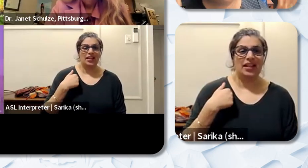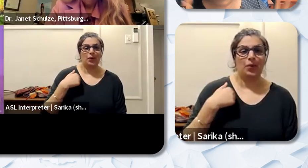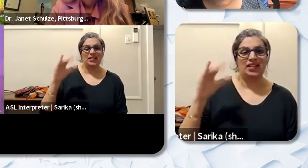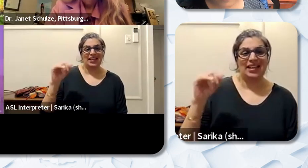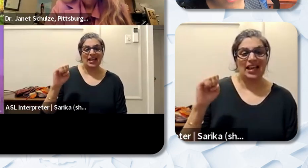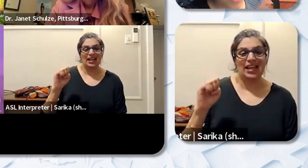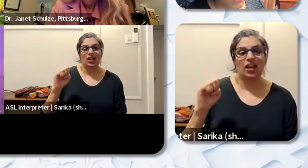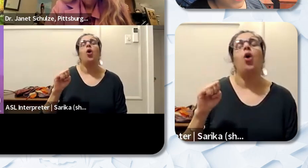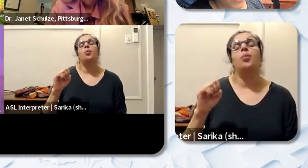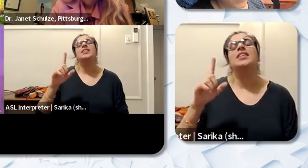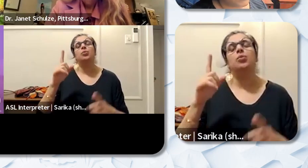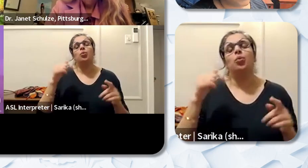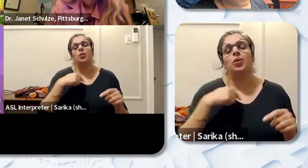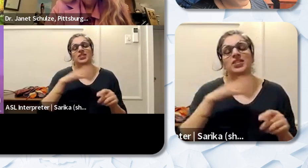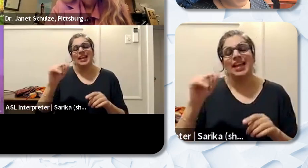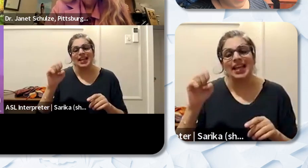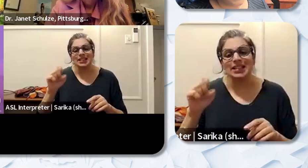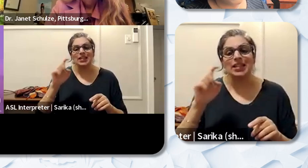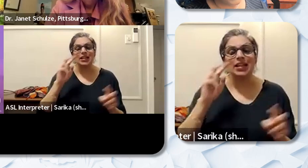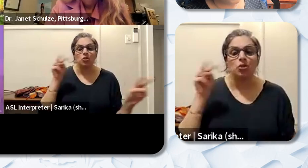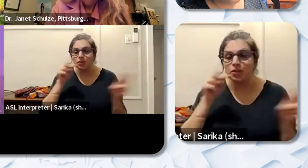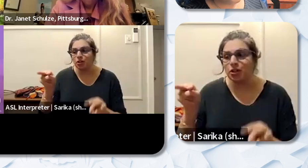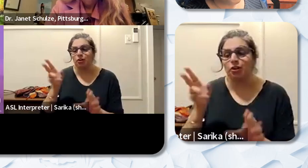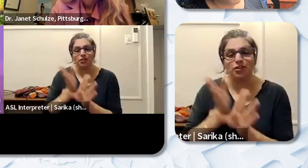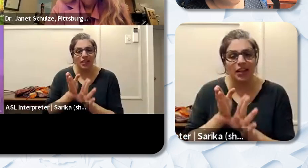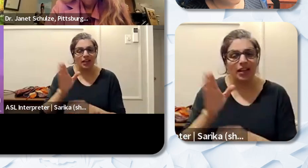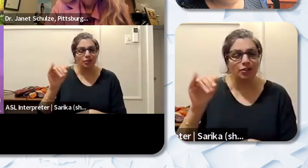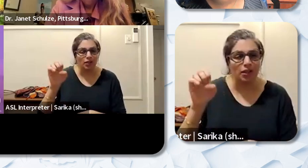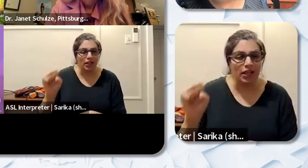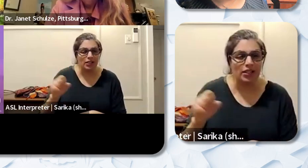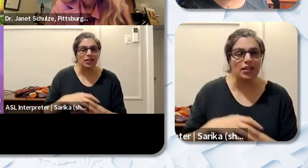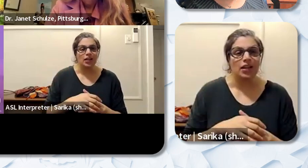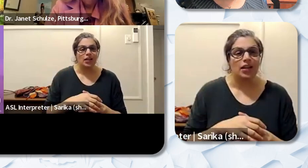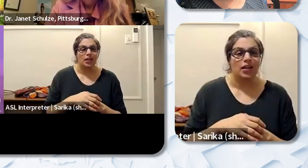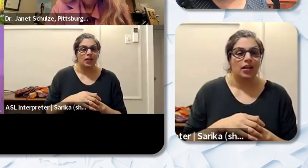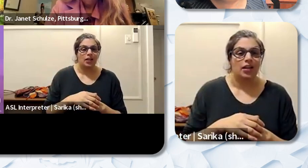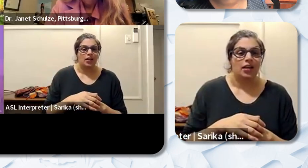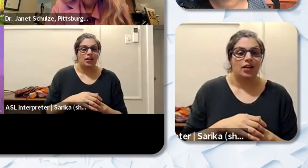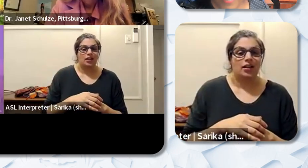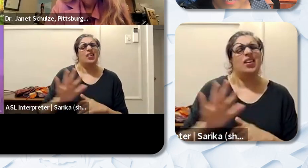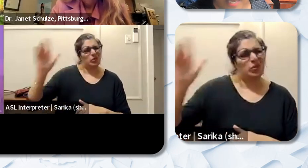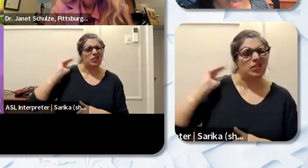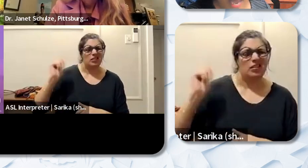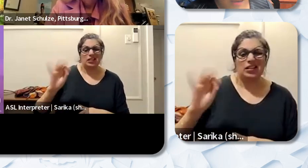a big case that was in the nineties. And and I say “Oh yeah these are my students.” And he said “How